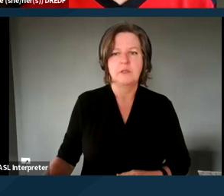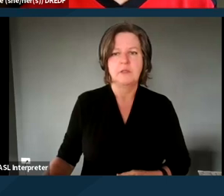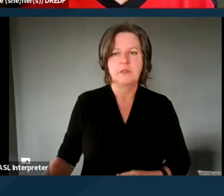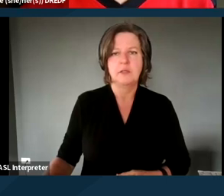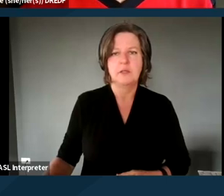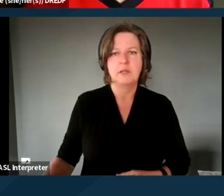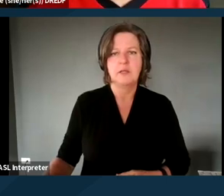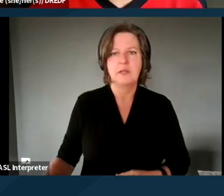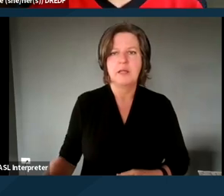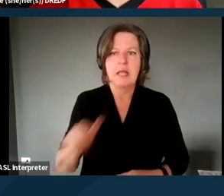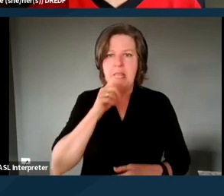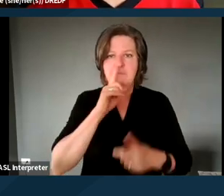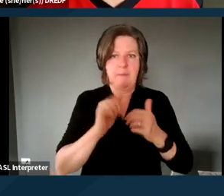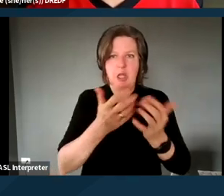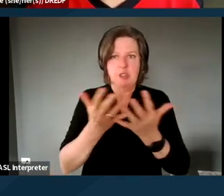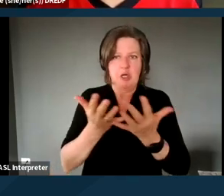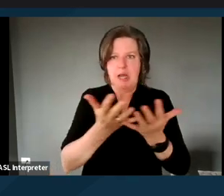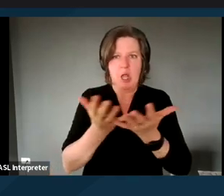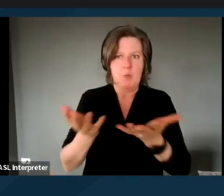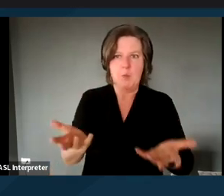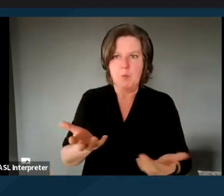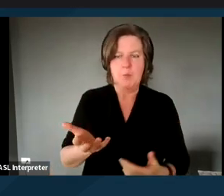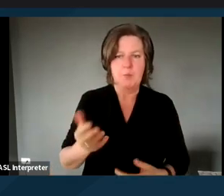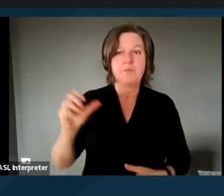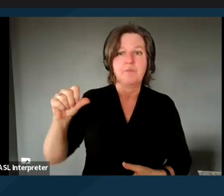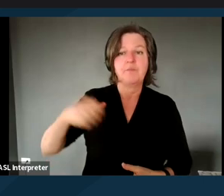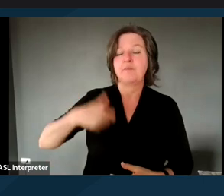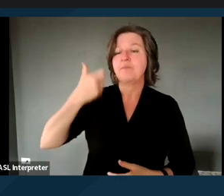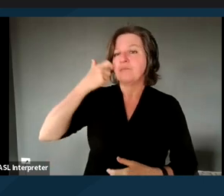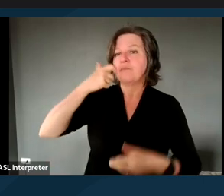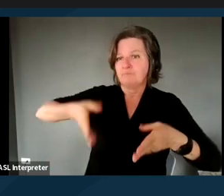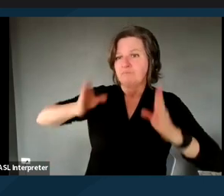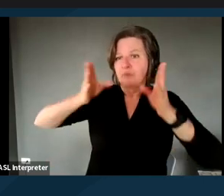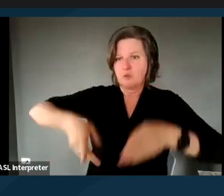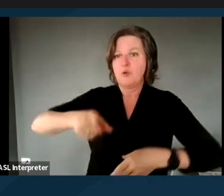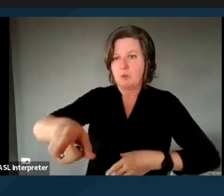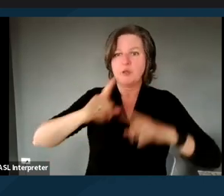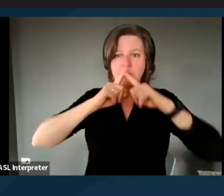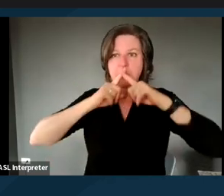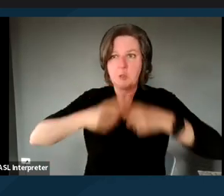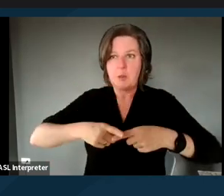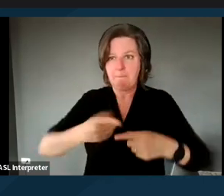I'm not sure how that would. [ALLY] Yes, I just allowed the person, I think. Let me see.